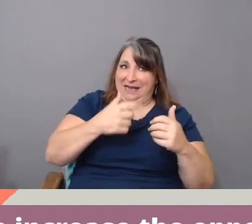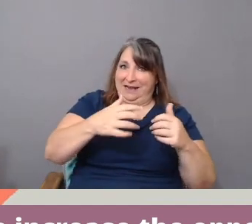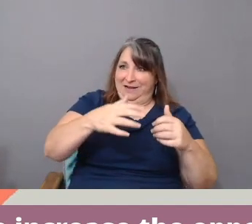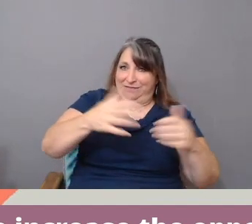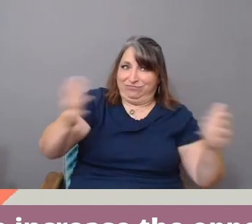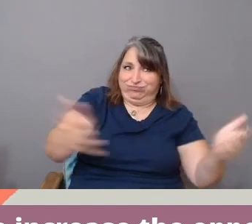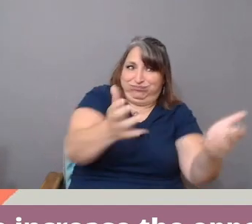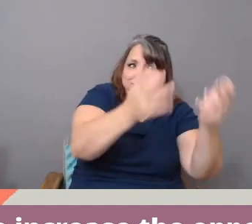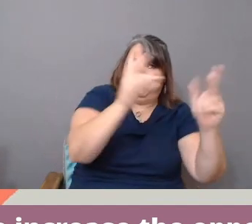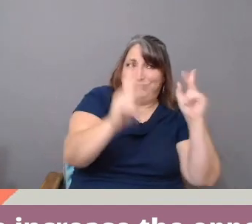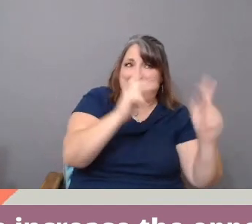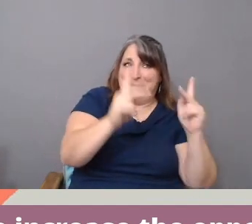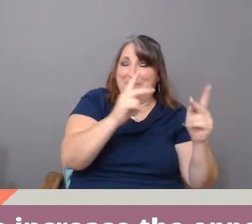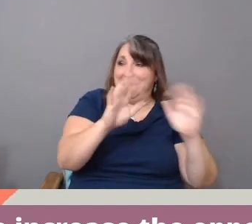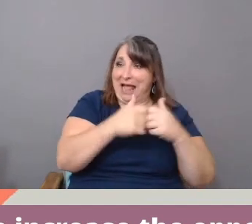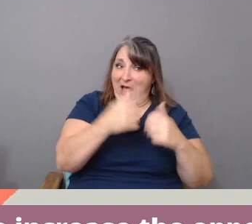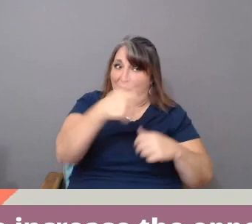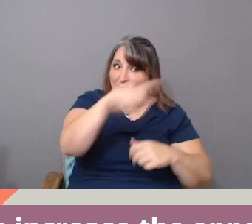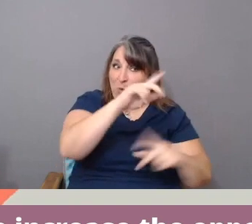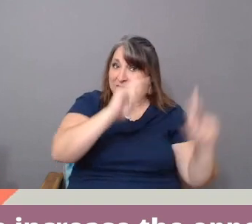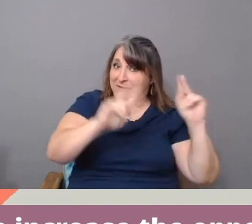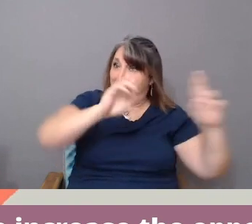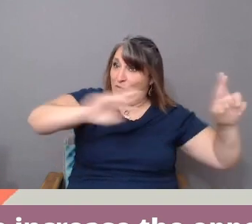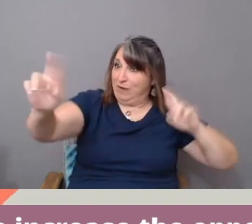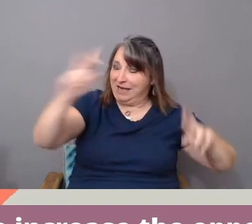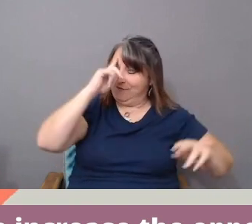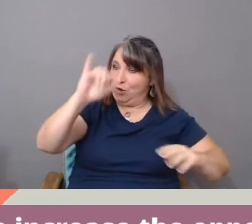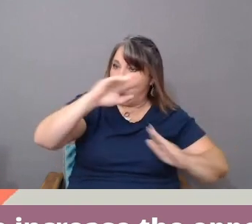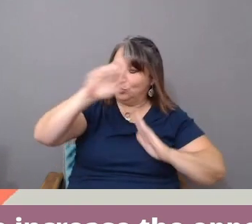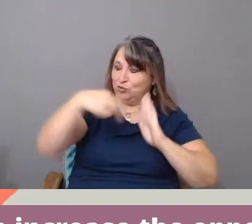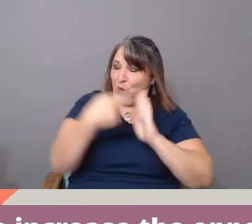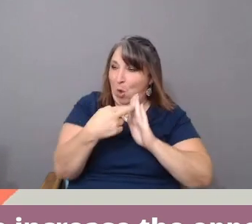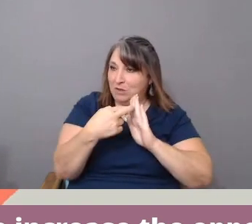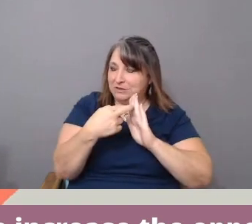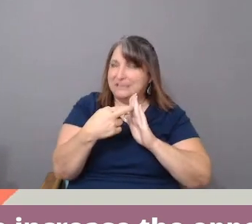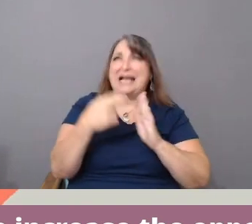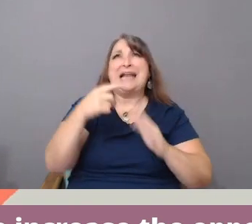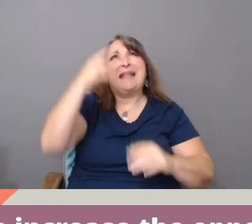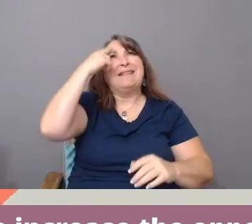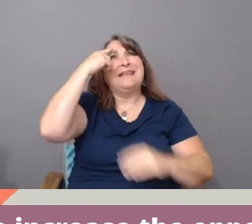How do we get them ready for those roles? And I keep thinking about, you know,